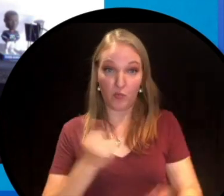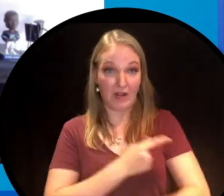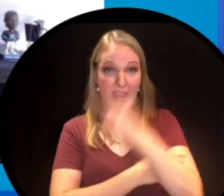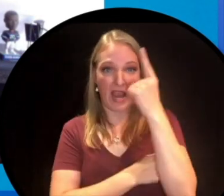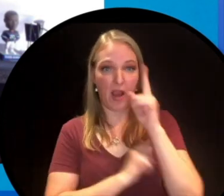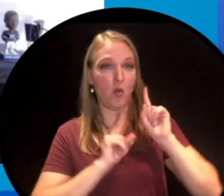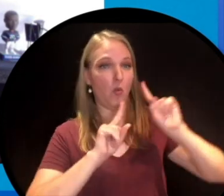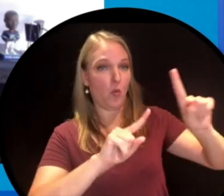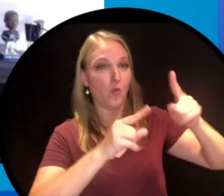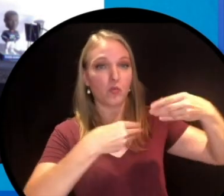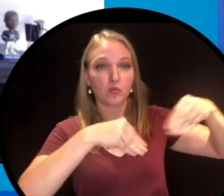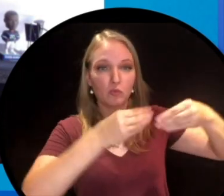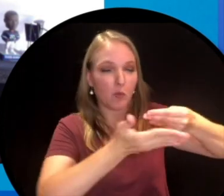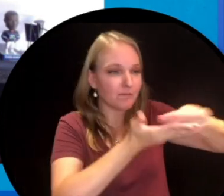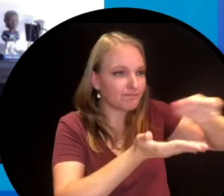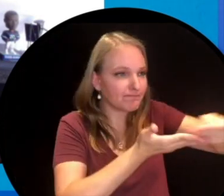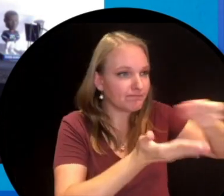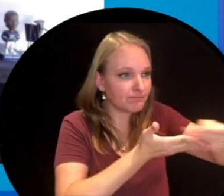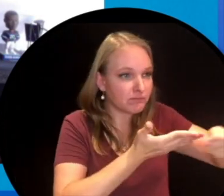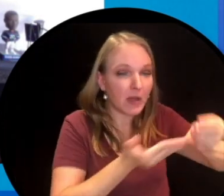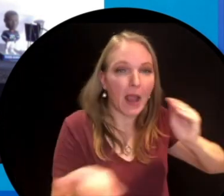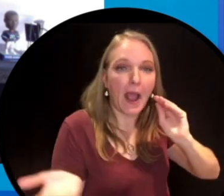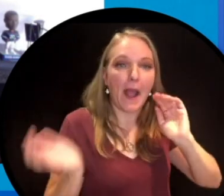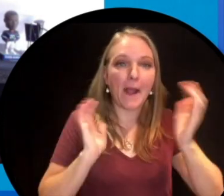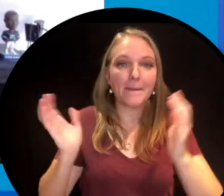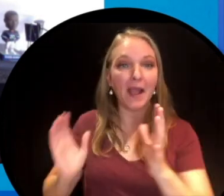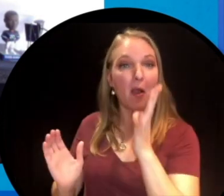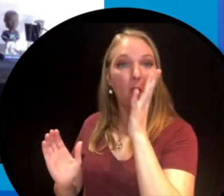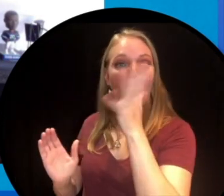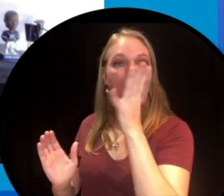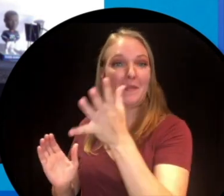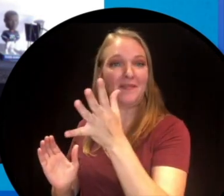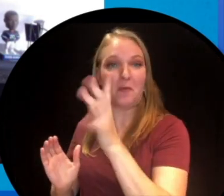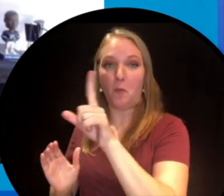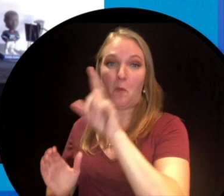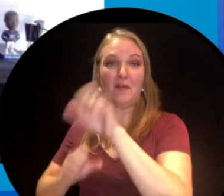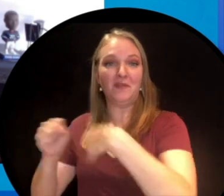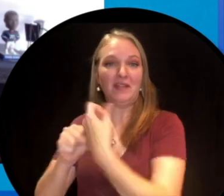when you go shopping today and buy things and say when your grandmother went shopping like